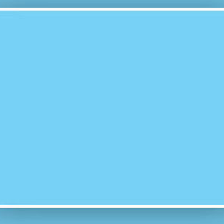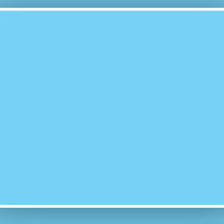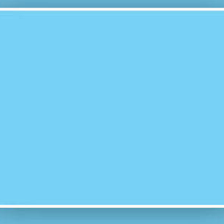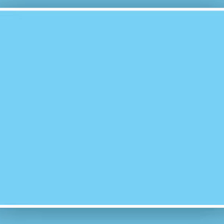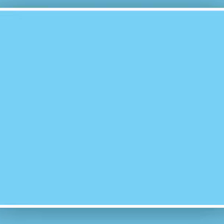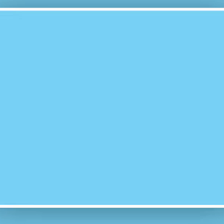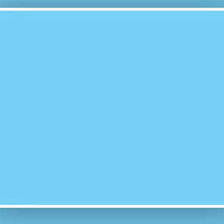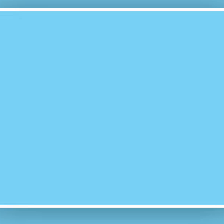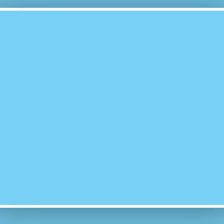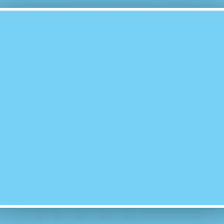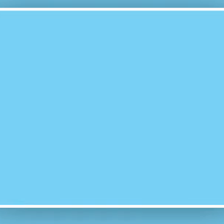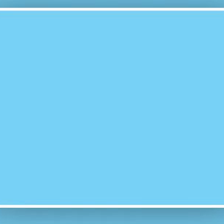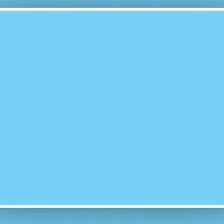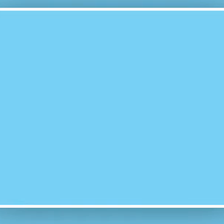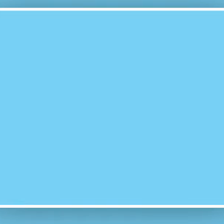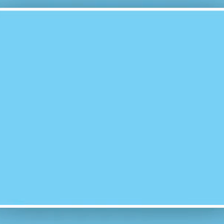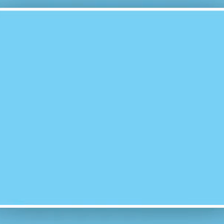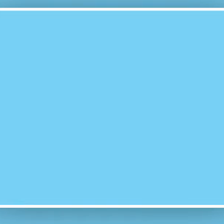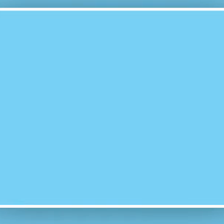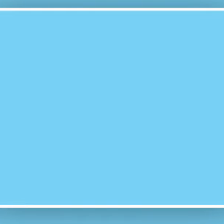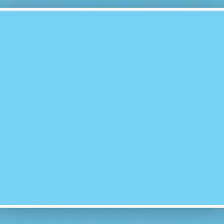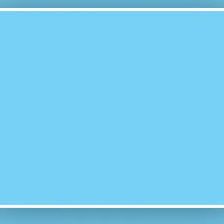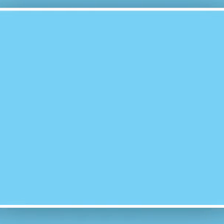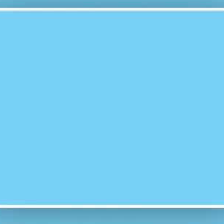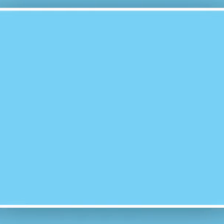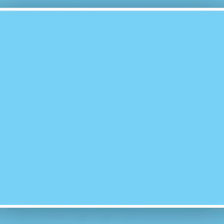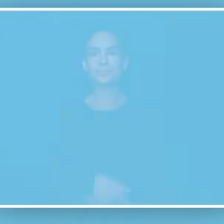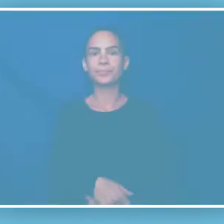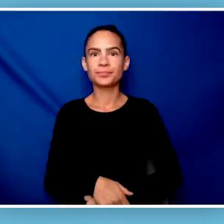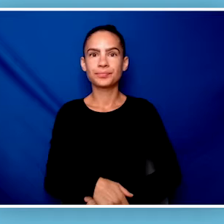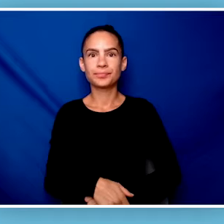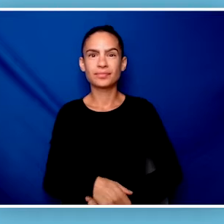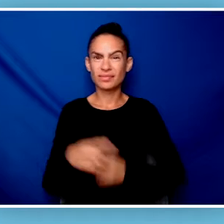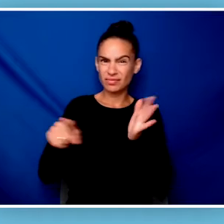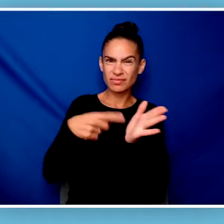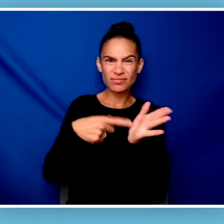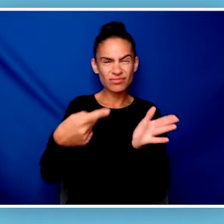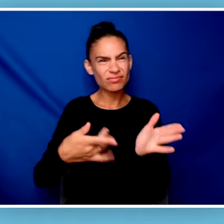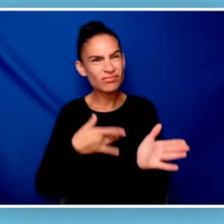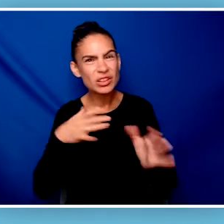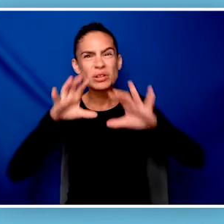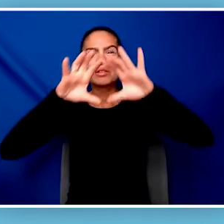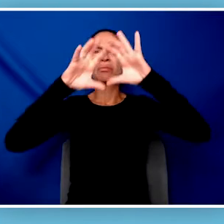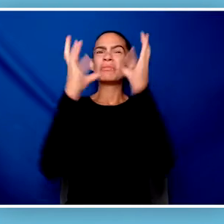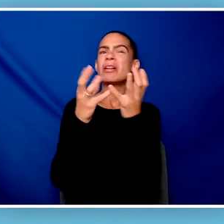[Audio Description] [Narrator] Have you ever felt like the world wasn't built